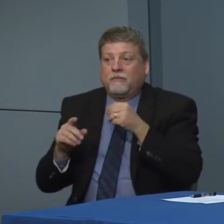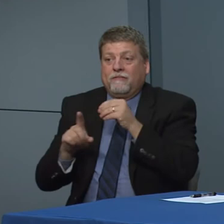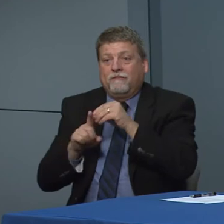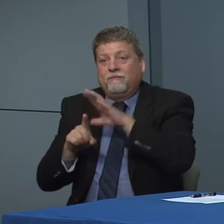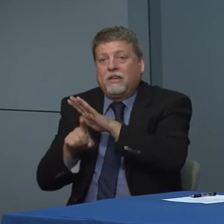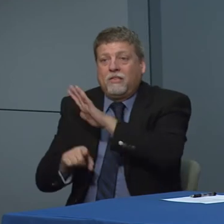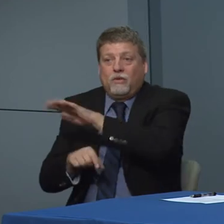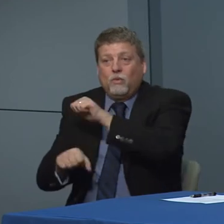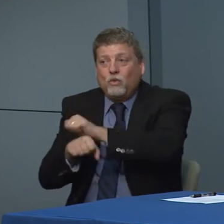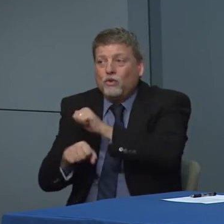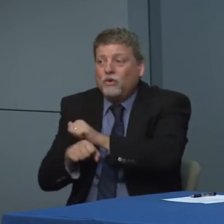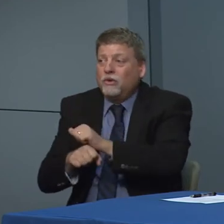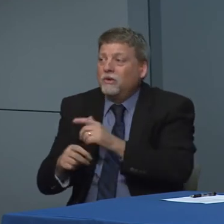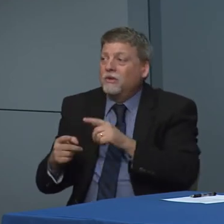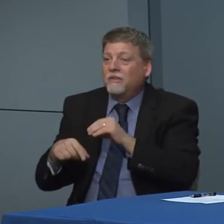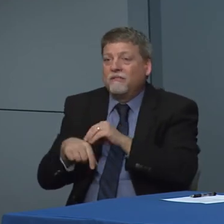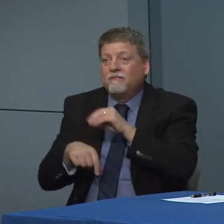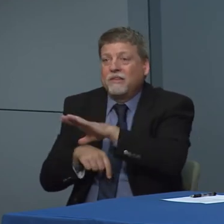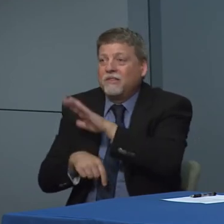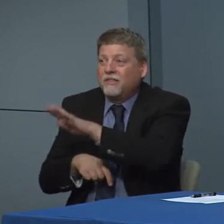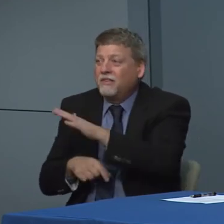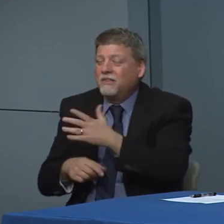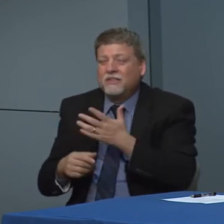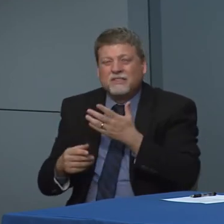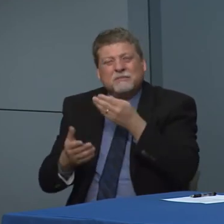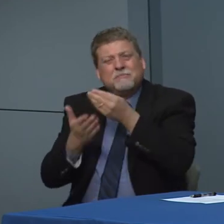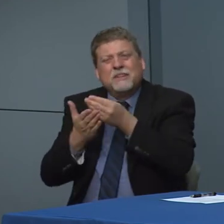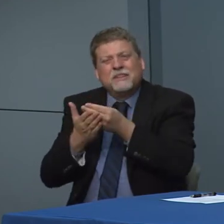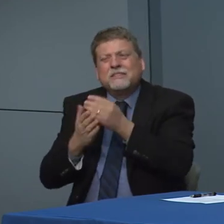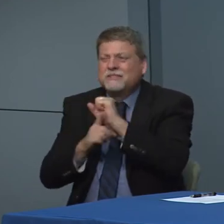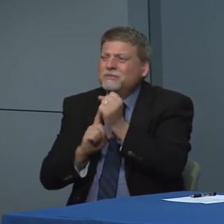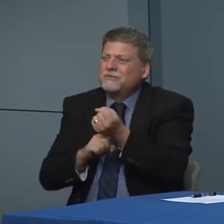for folks the decisions we're making our our hard ones for